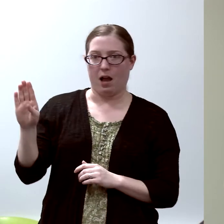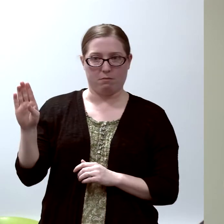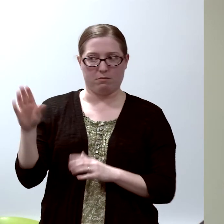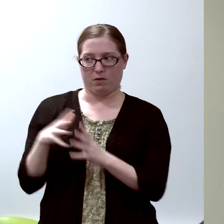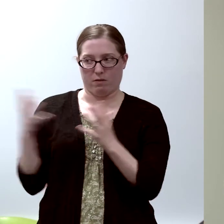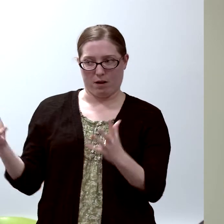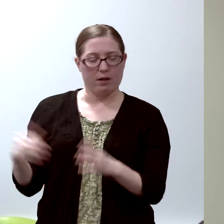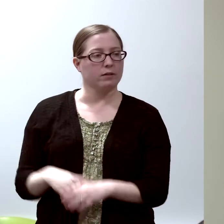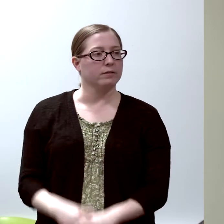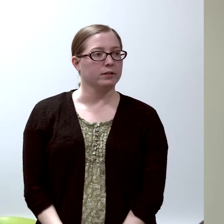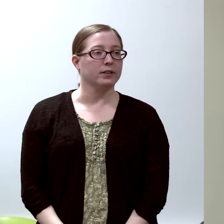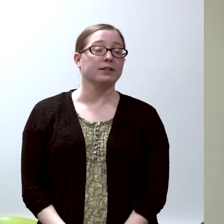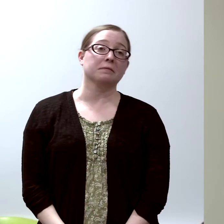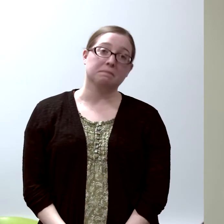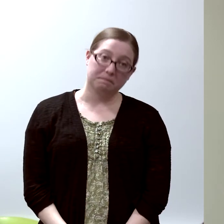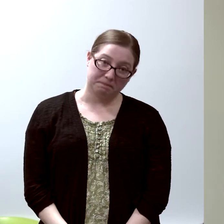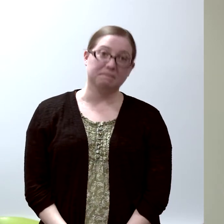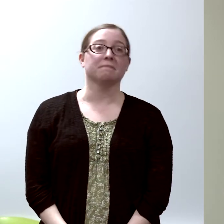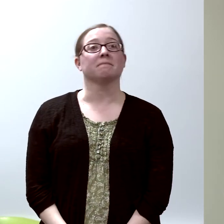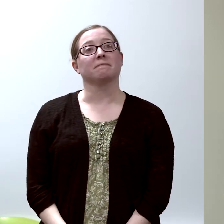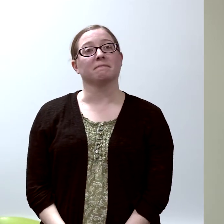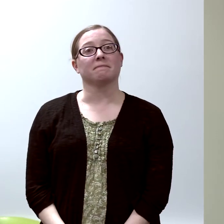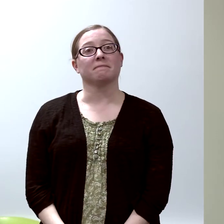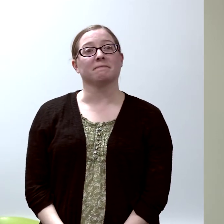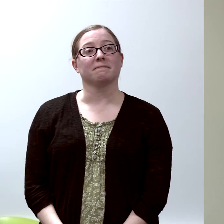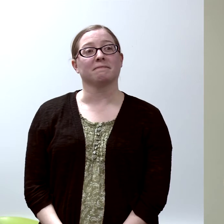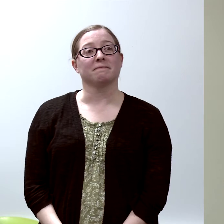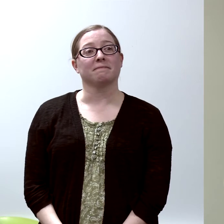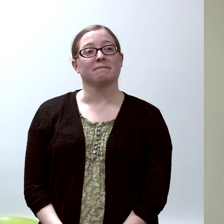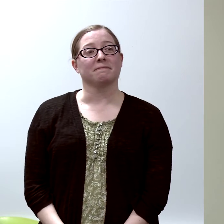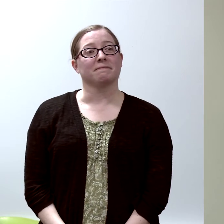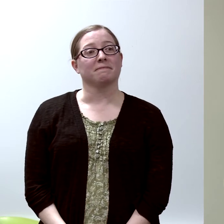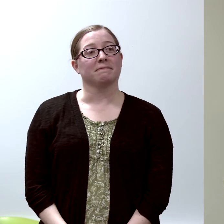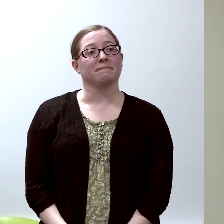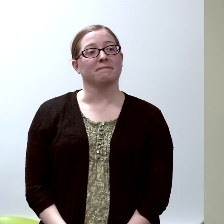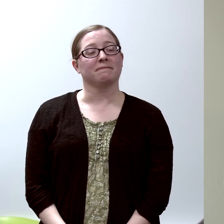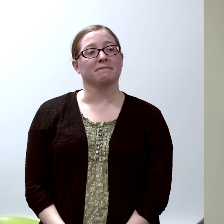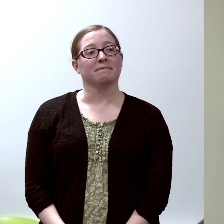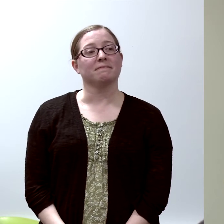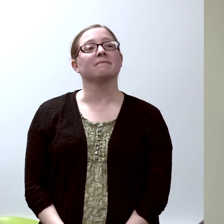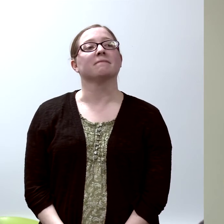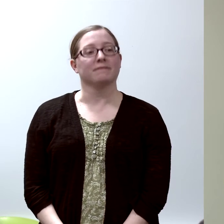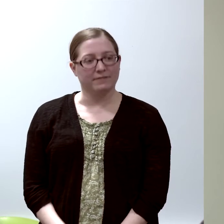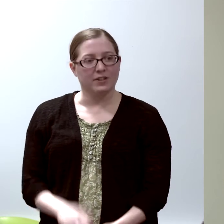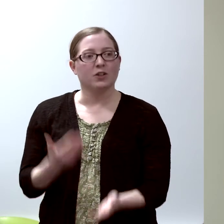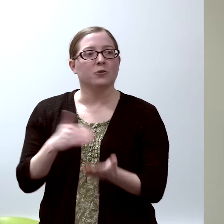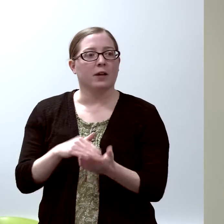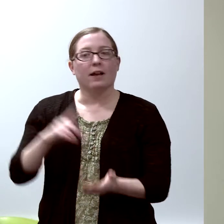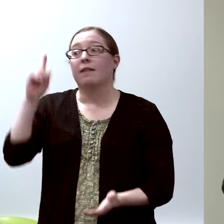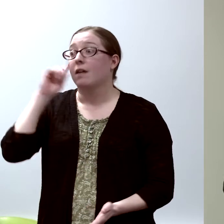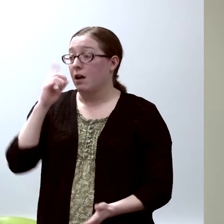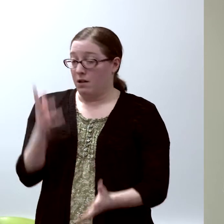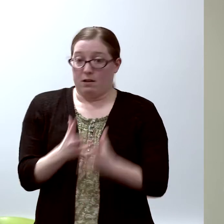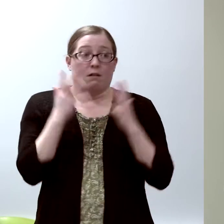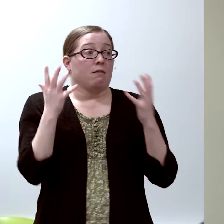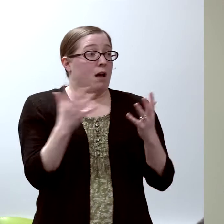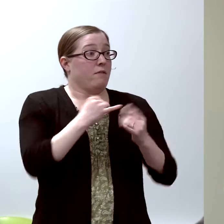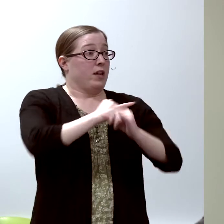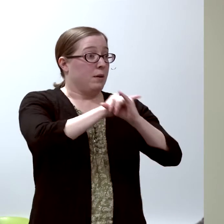So, again, I thought, "OK. I'll get lots of immunology.